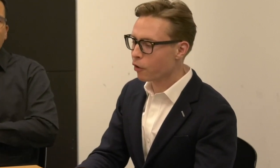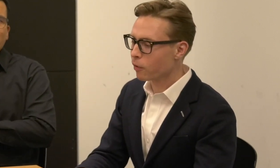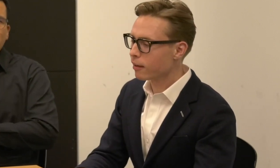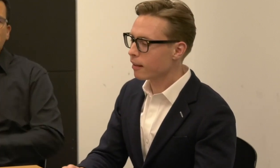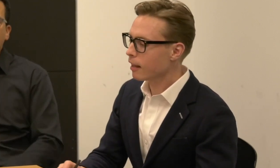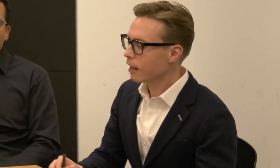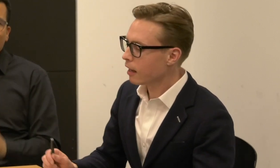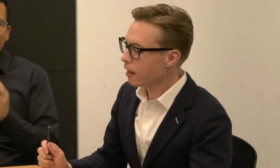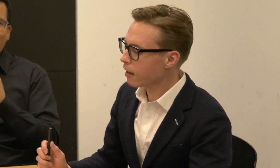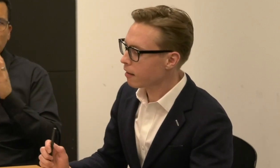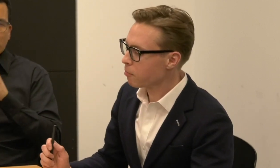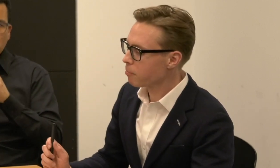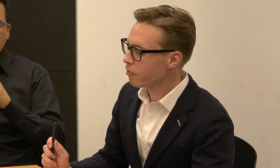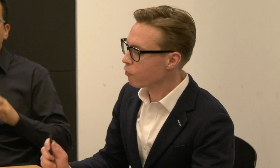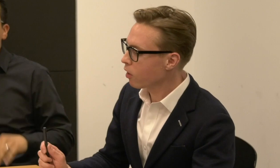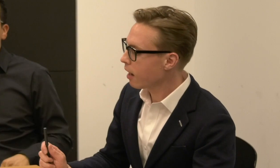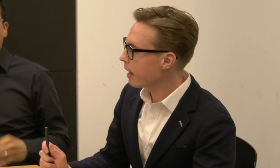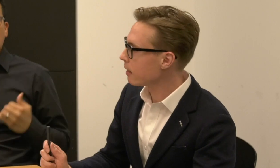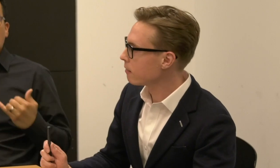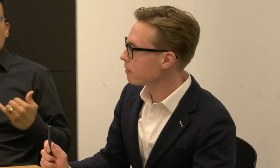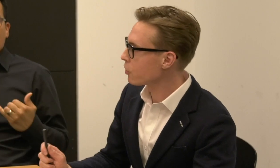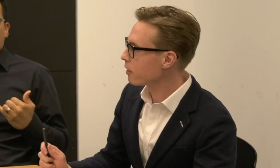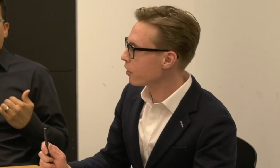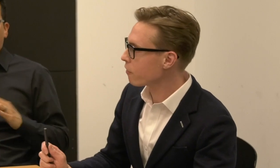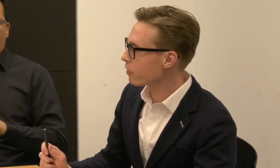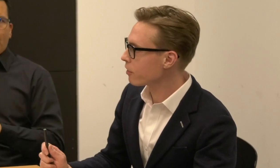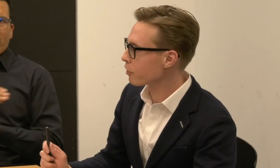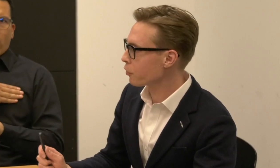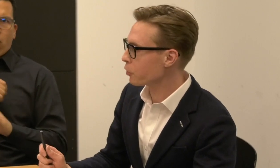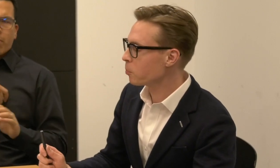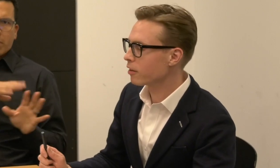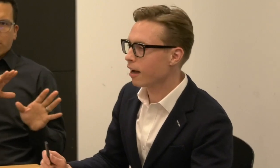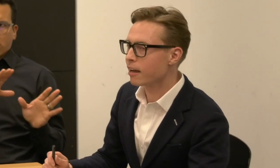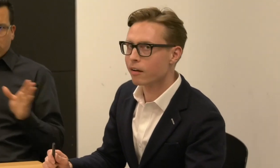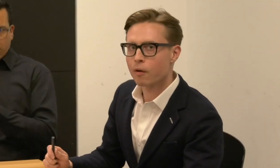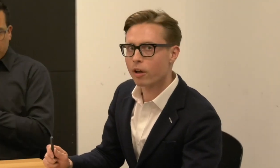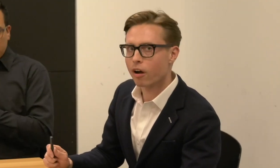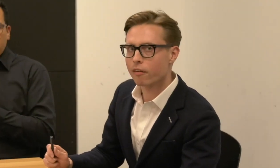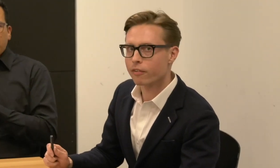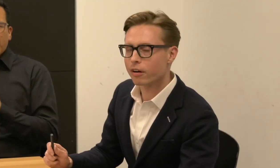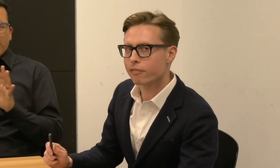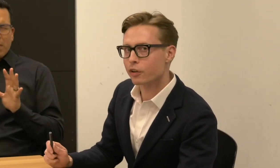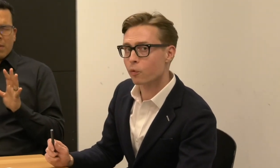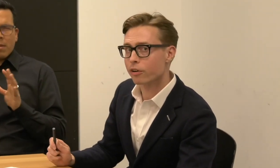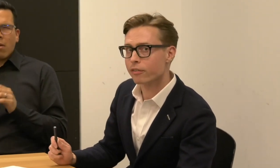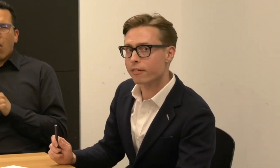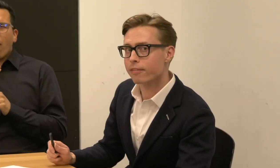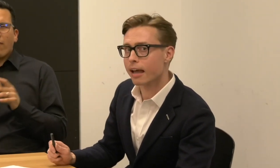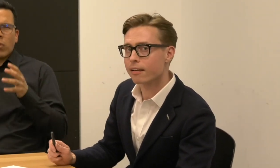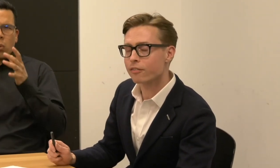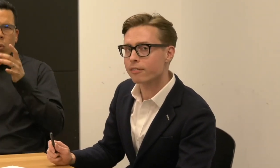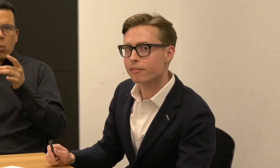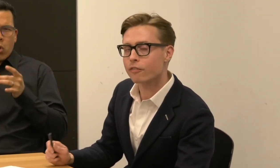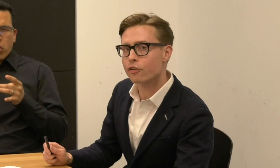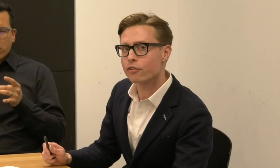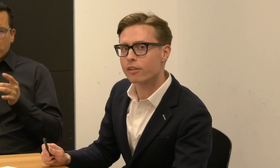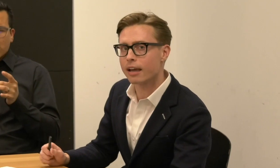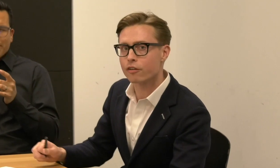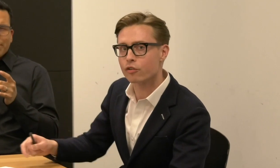Now, before I turn it over to the group, I want to offer a few words of thanks first to the